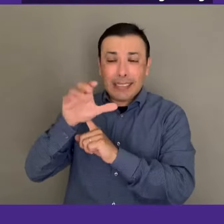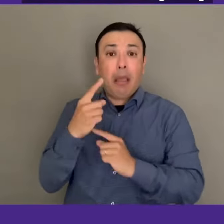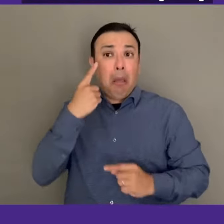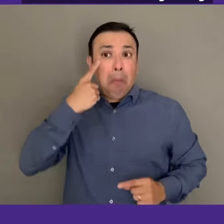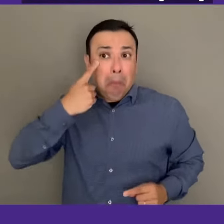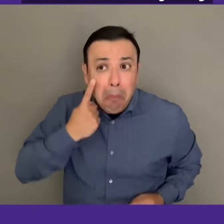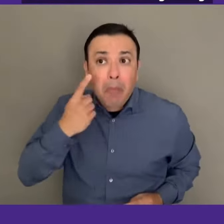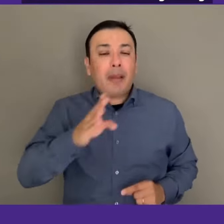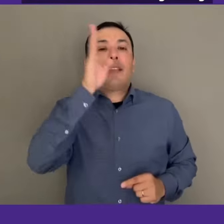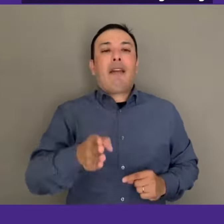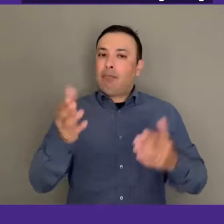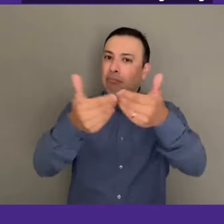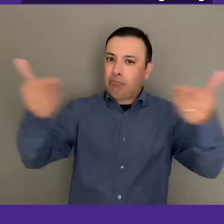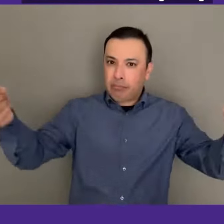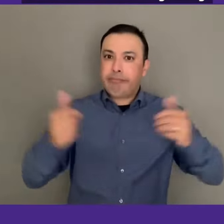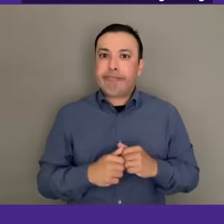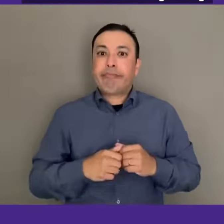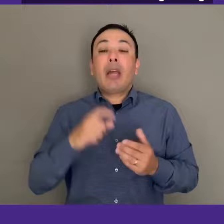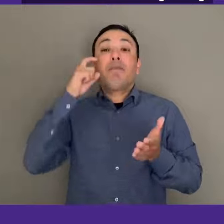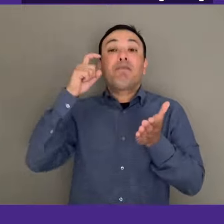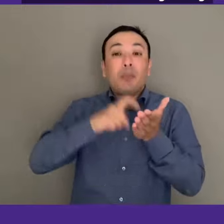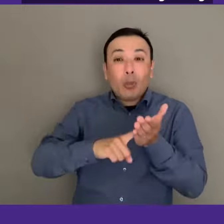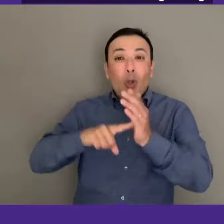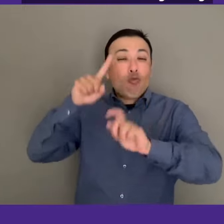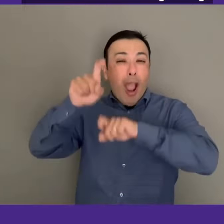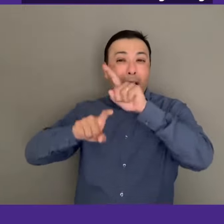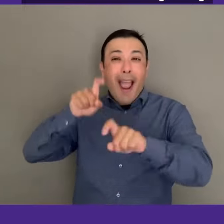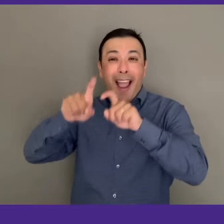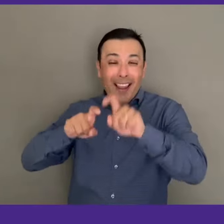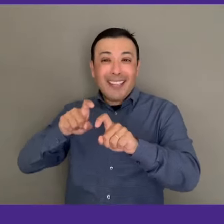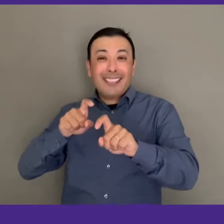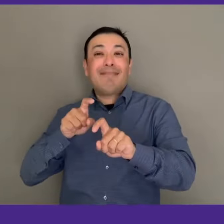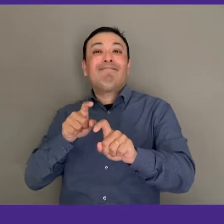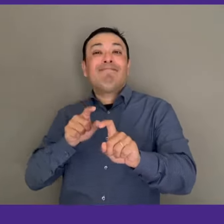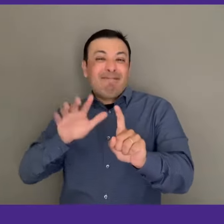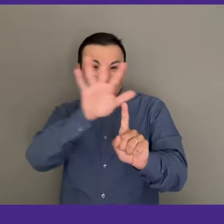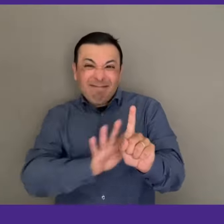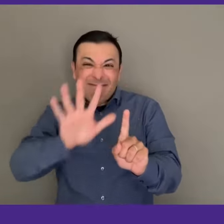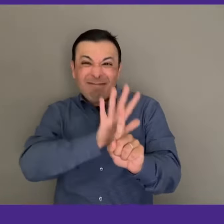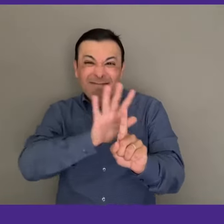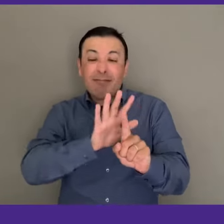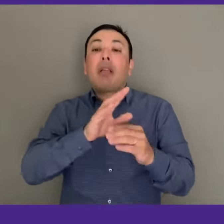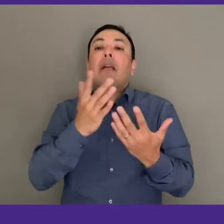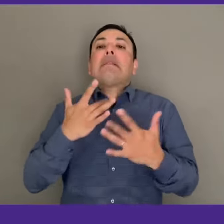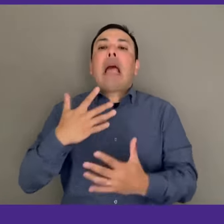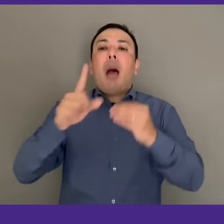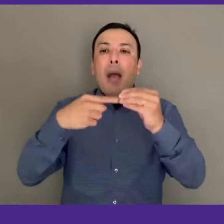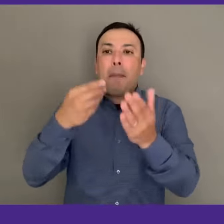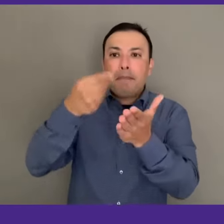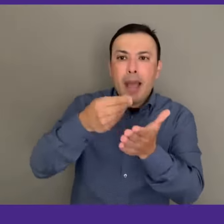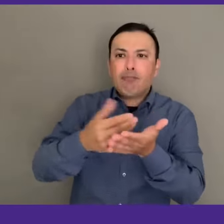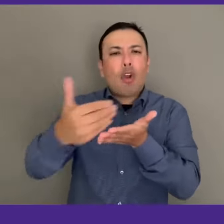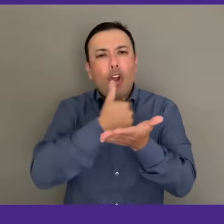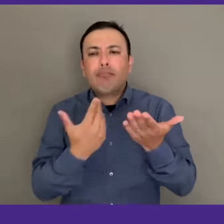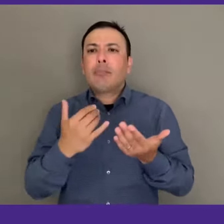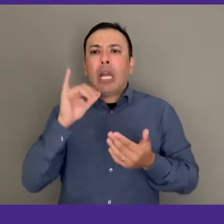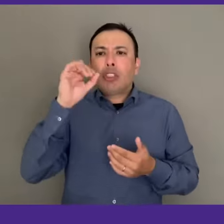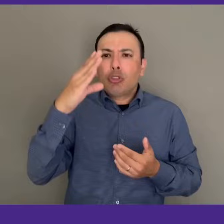However, your email address is not connected in any way with your survey responses and Dance/NYC will never see it.